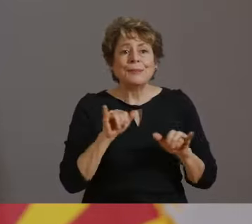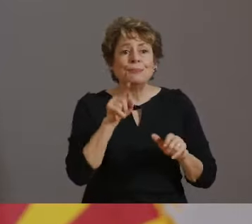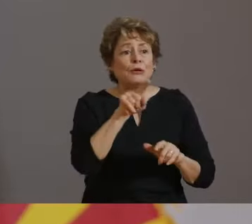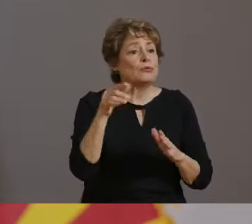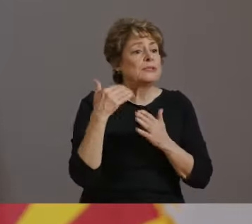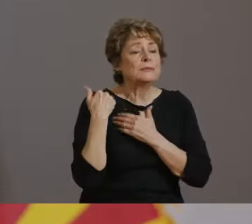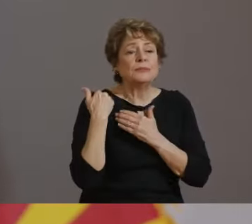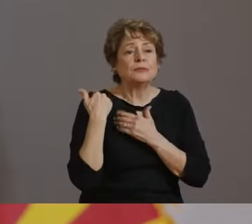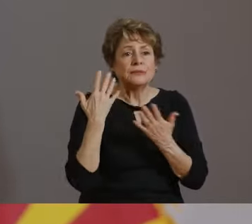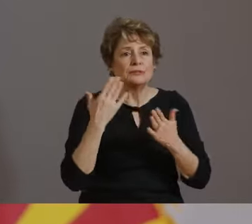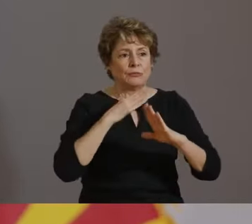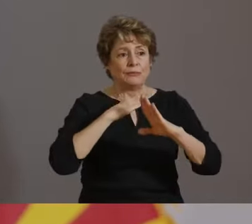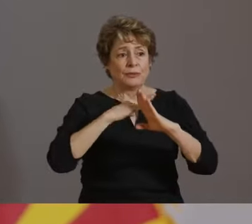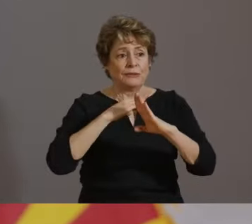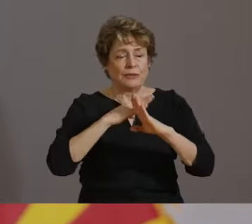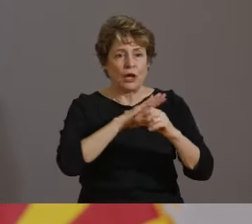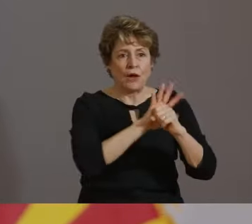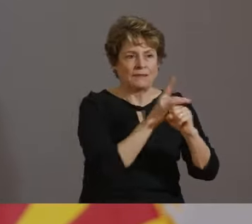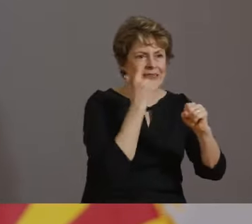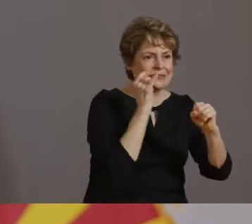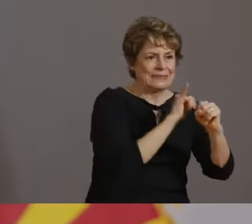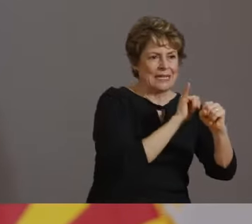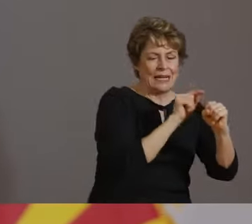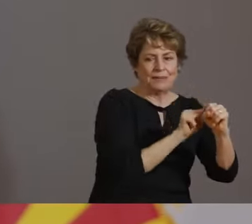TOGETHER TO SLOW THE SPREAD OF INFLUENZA.